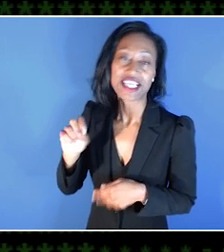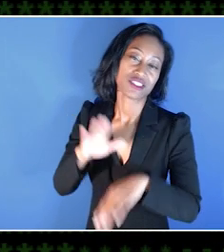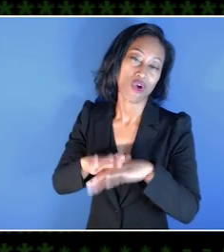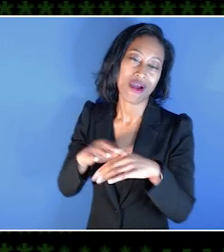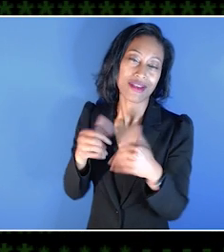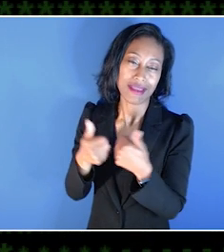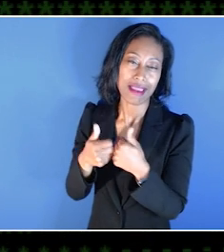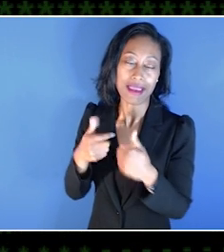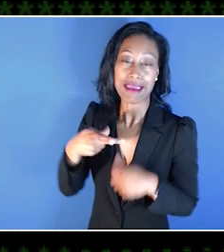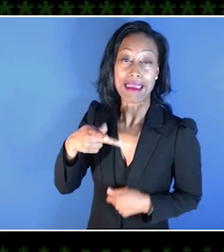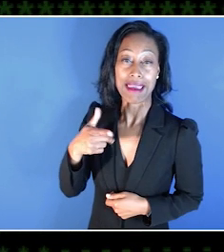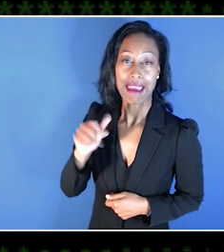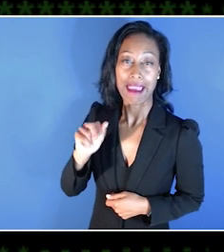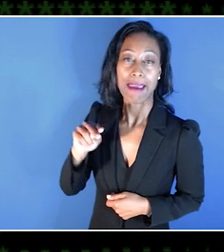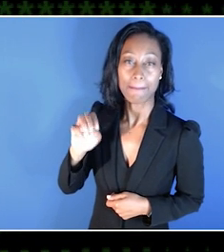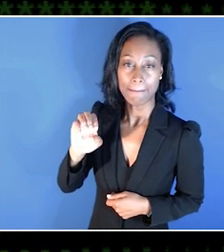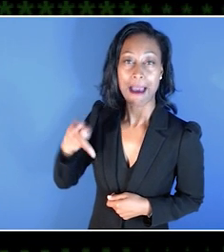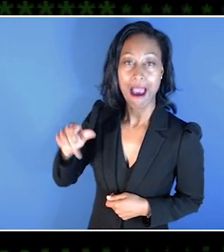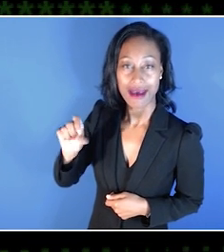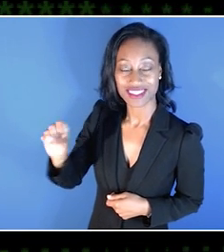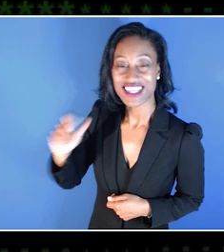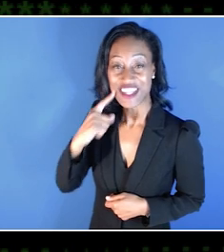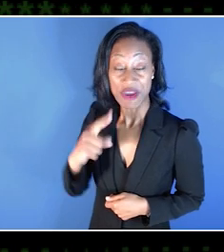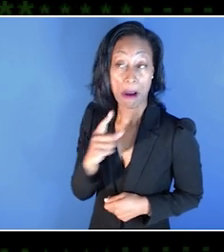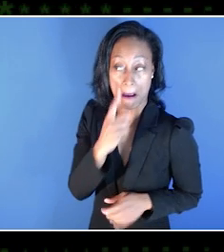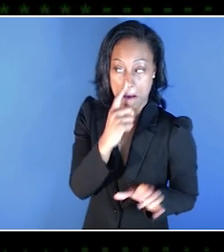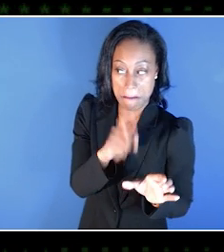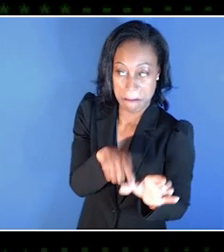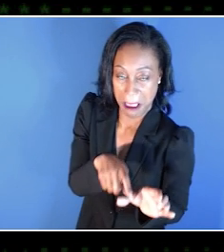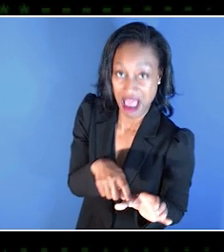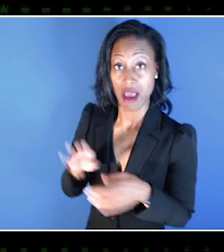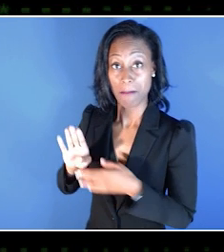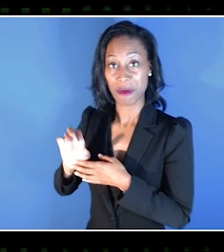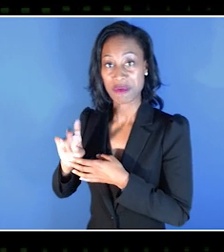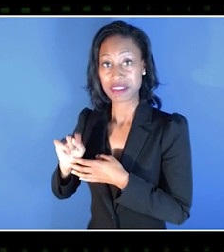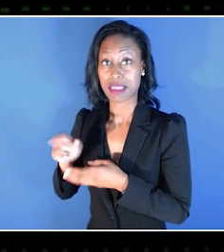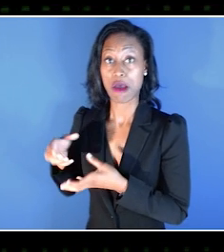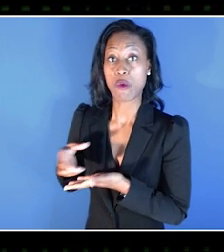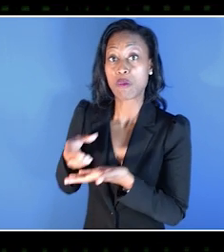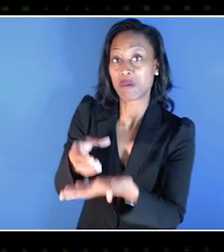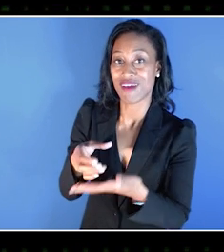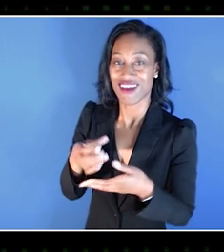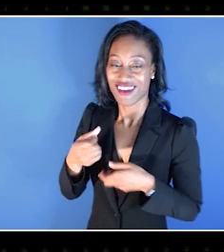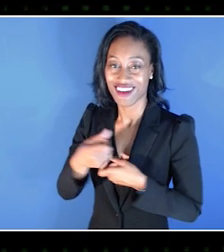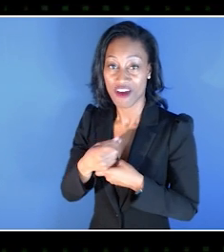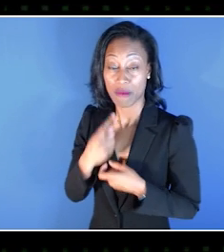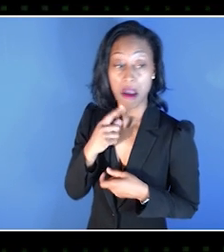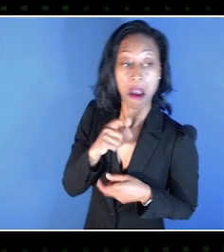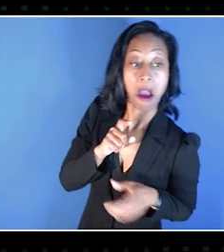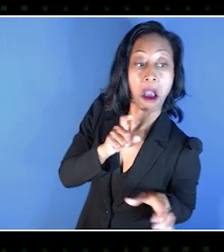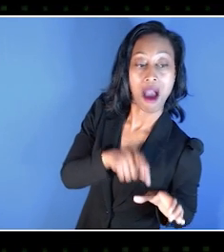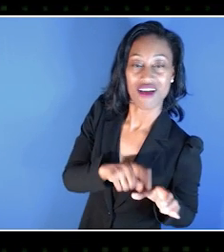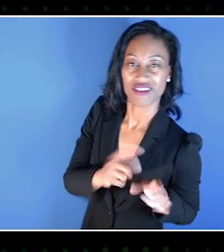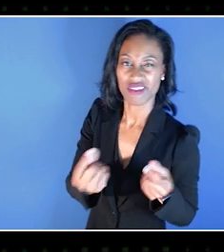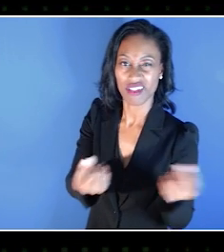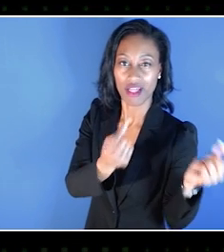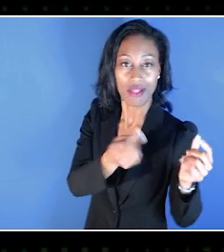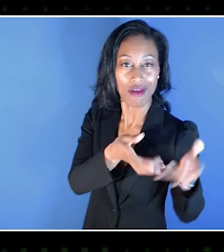You just play as a barista and well, spy on your customers' lives essentially. It's a really cute, chill game.